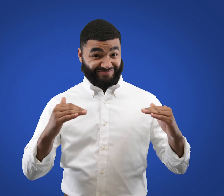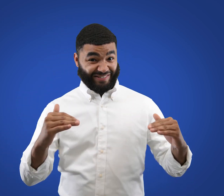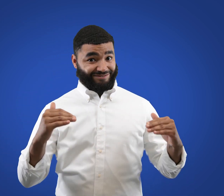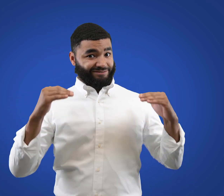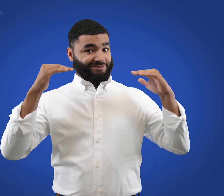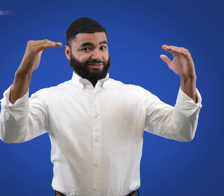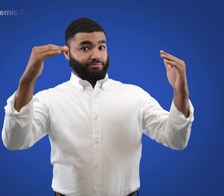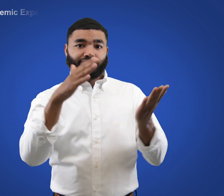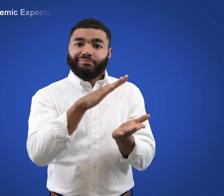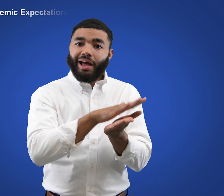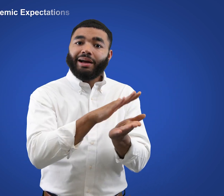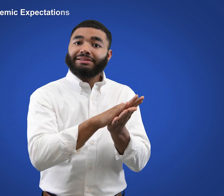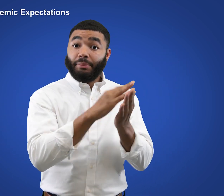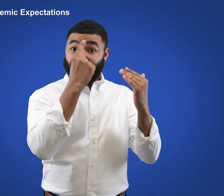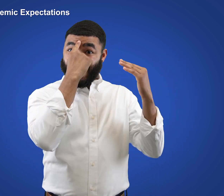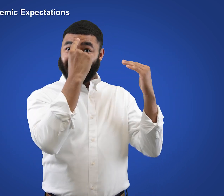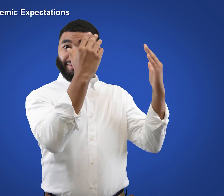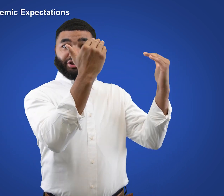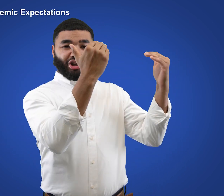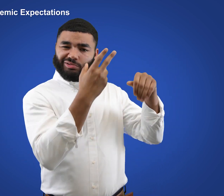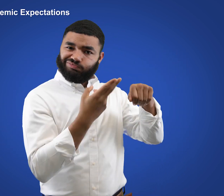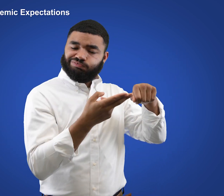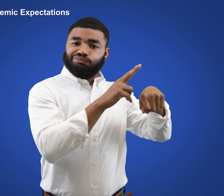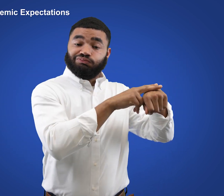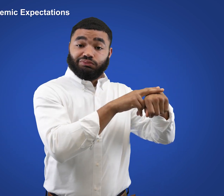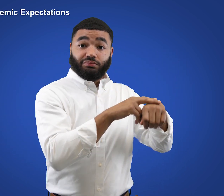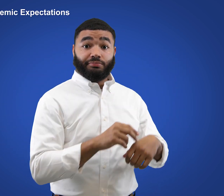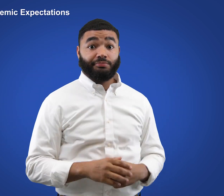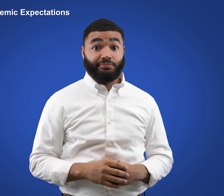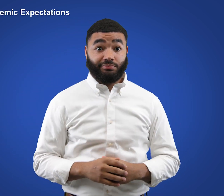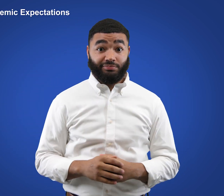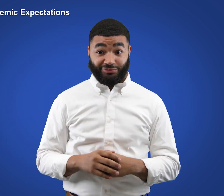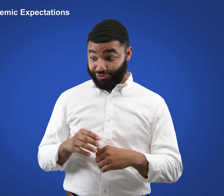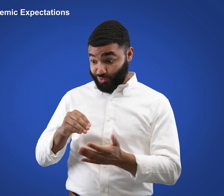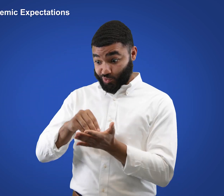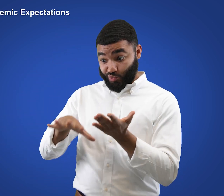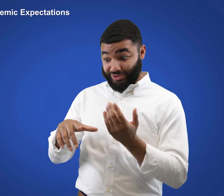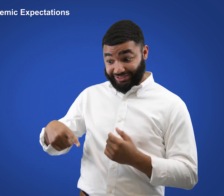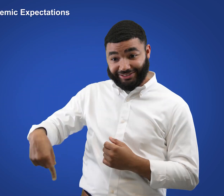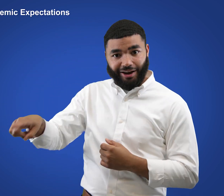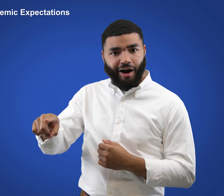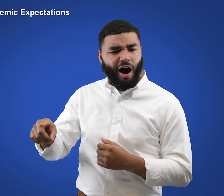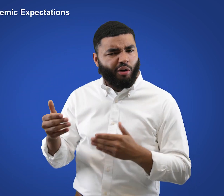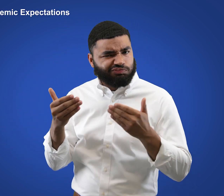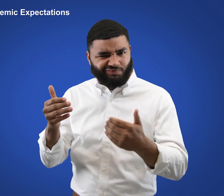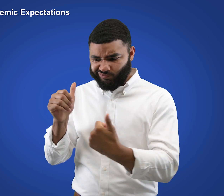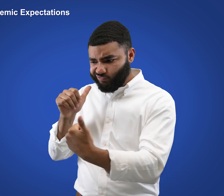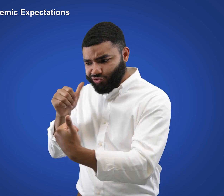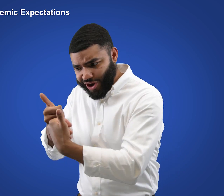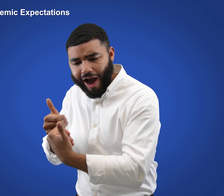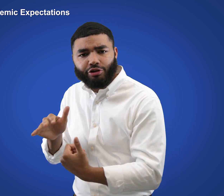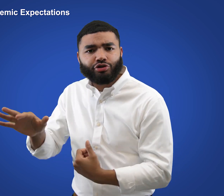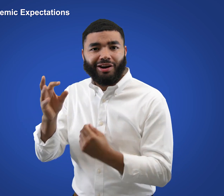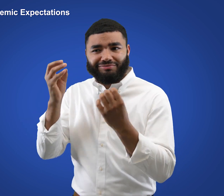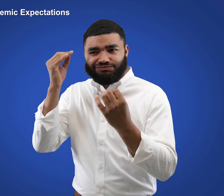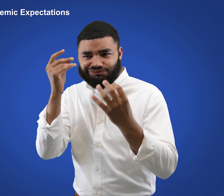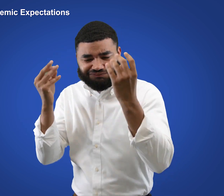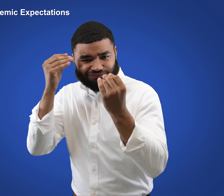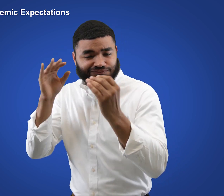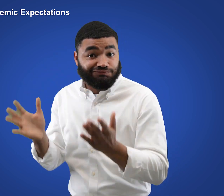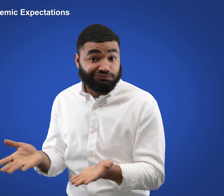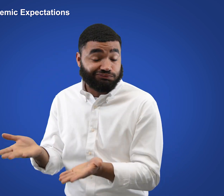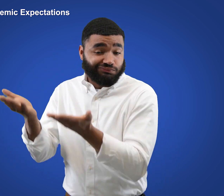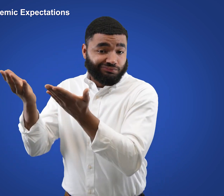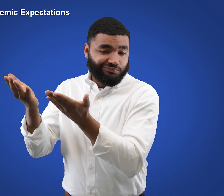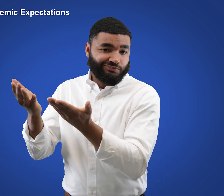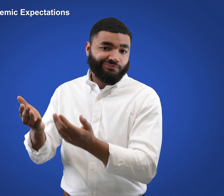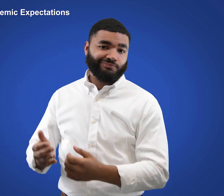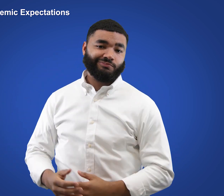Advance Academic Expectations and Rigor.